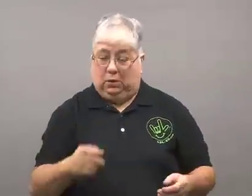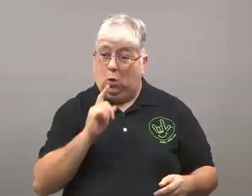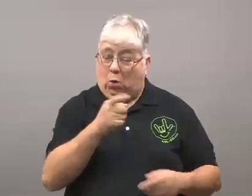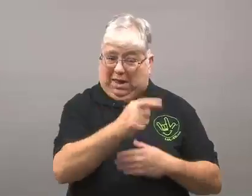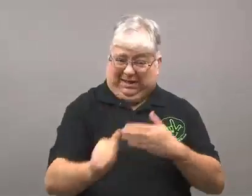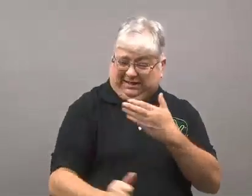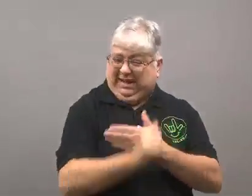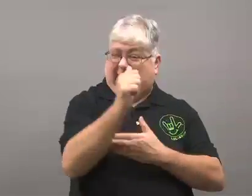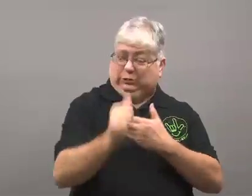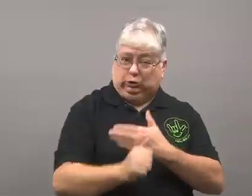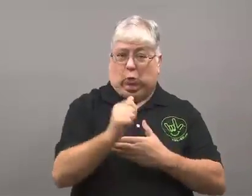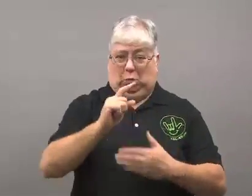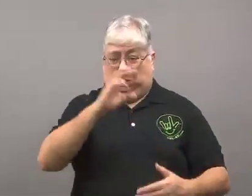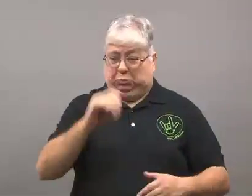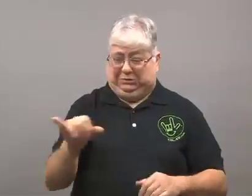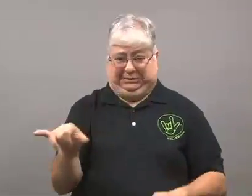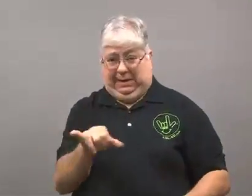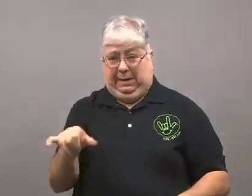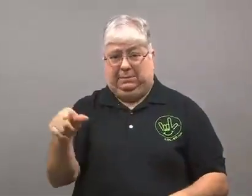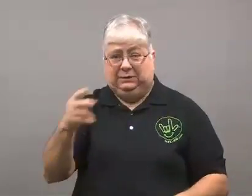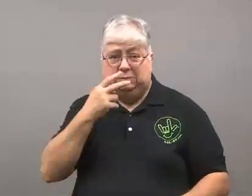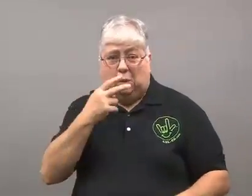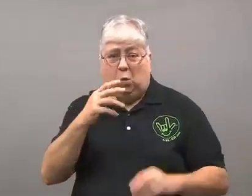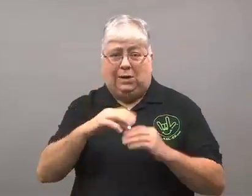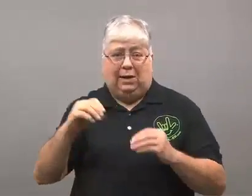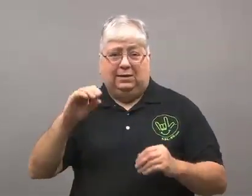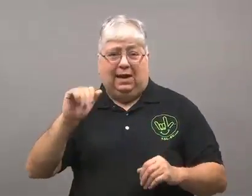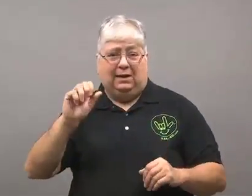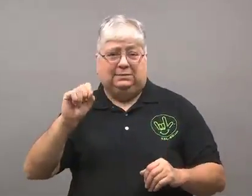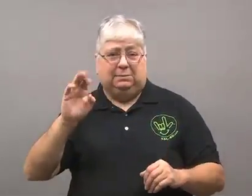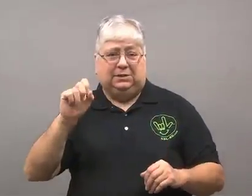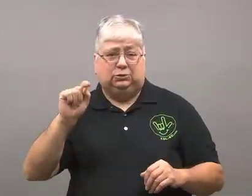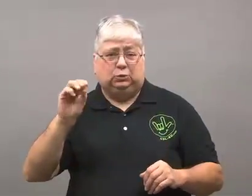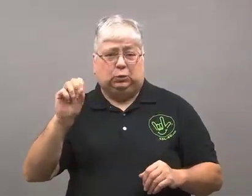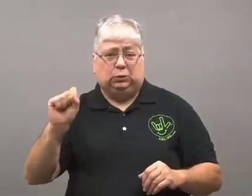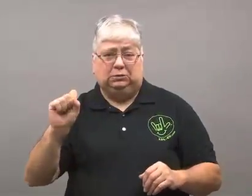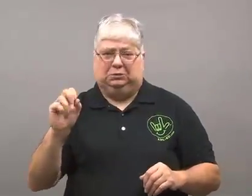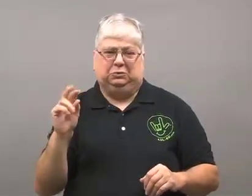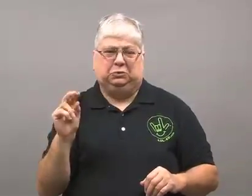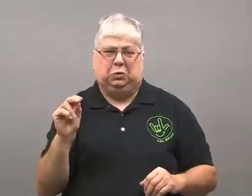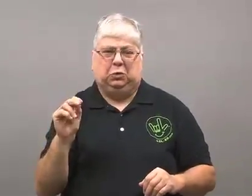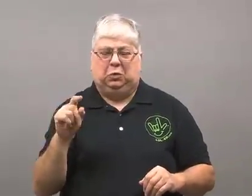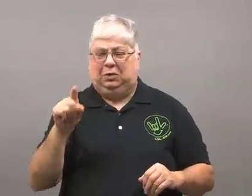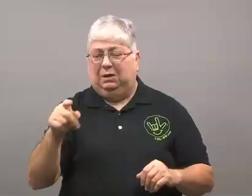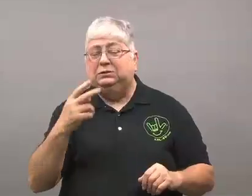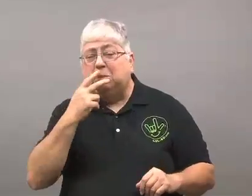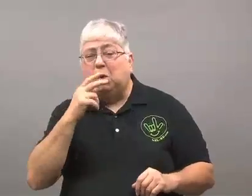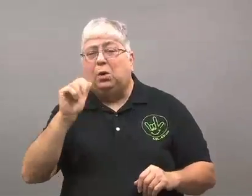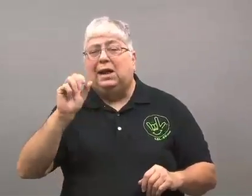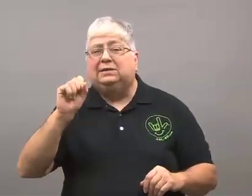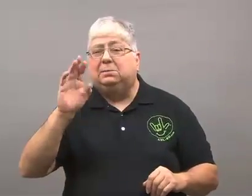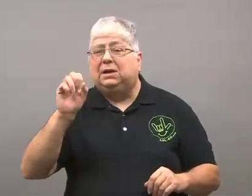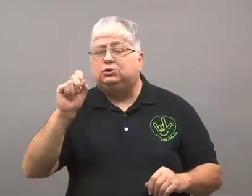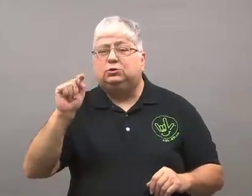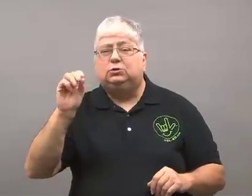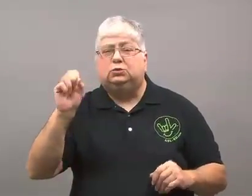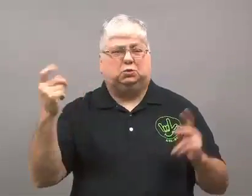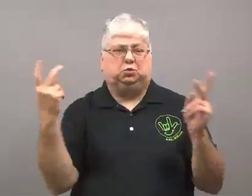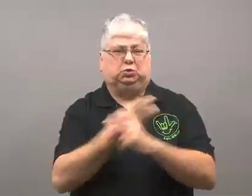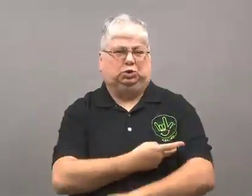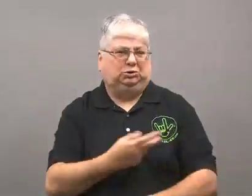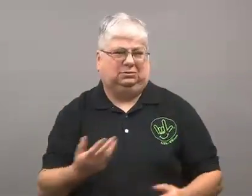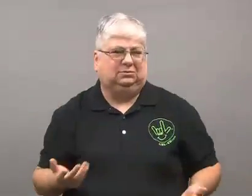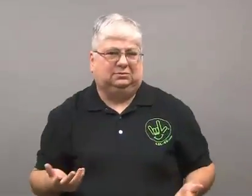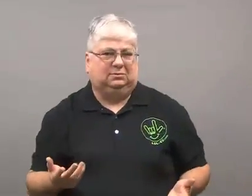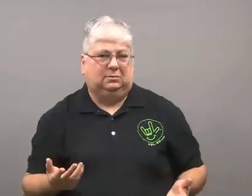Smoking and breathing asbestos is worse than eating processed meat.